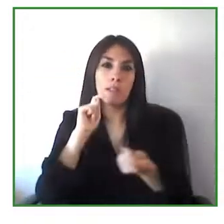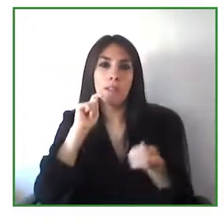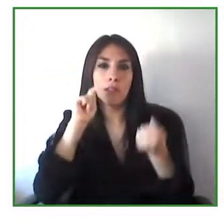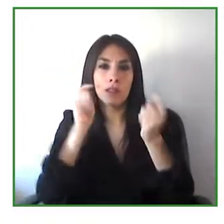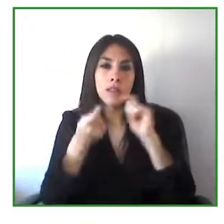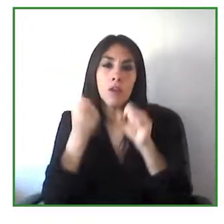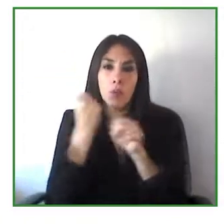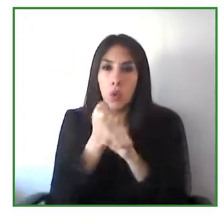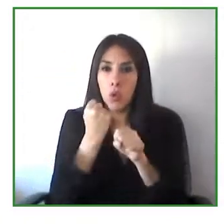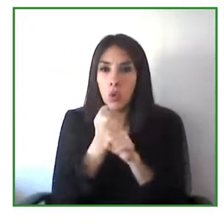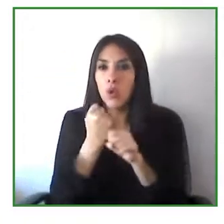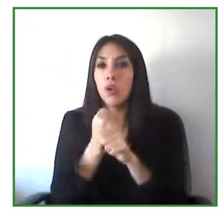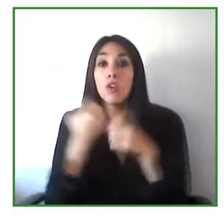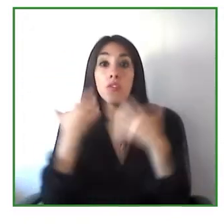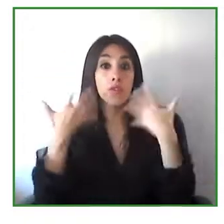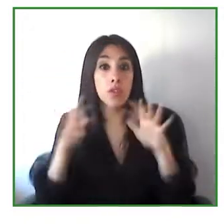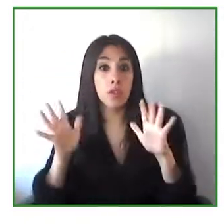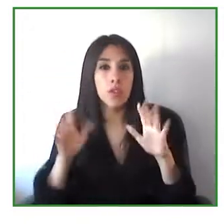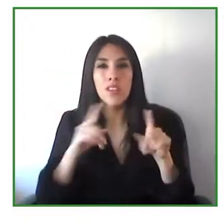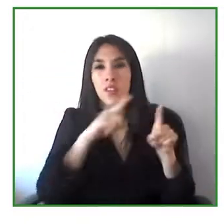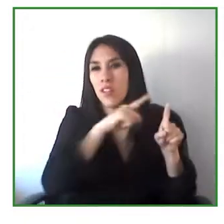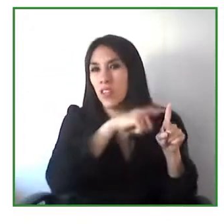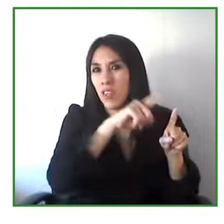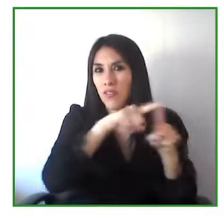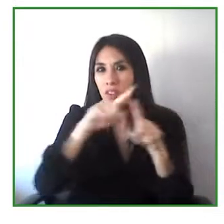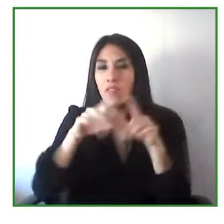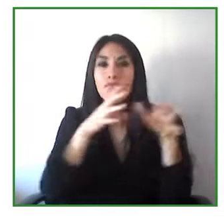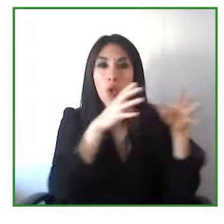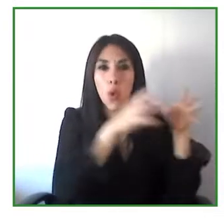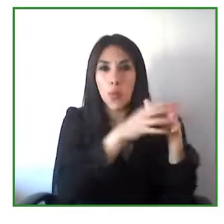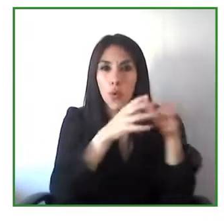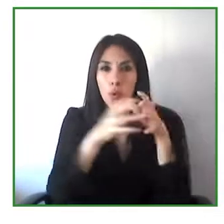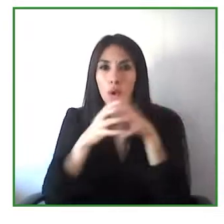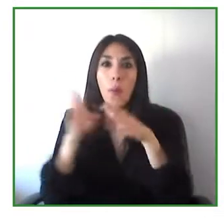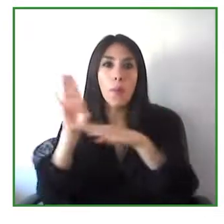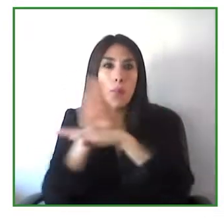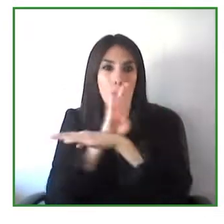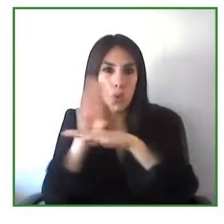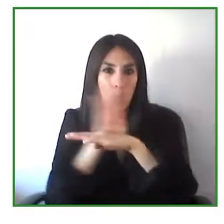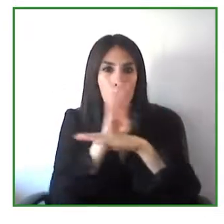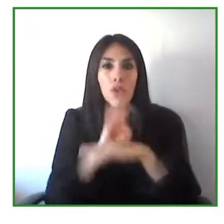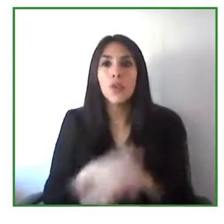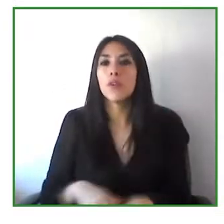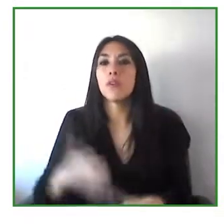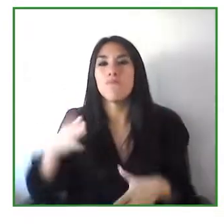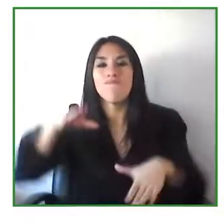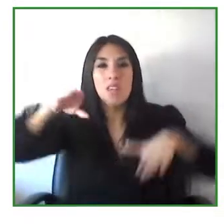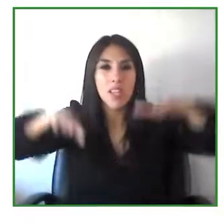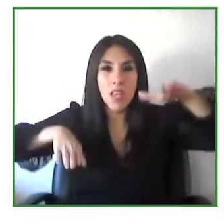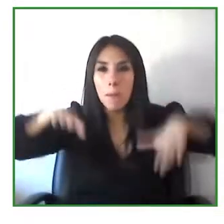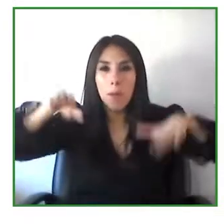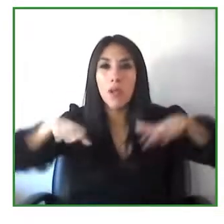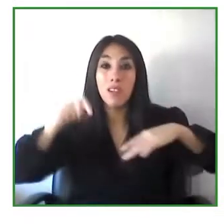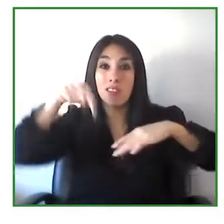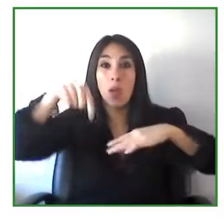or doing anything about it and it's already a pity because there are ways to actually